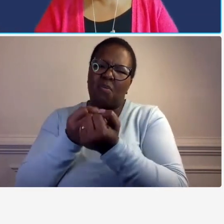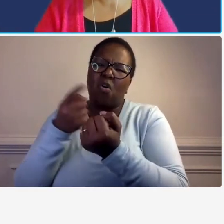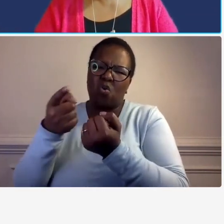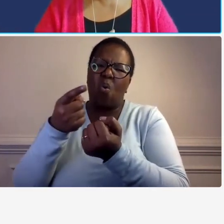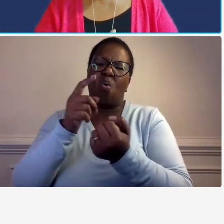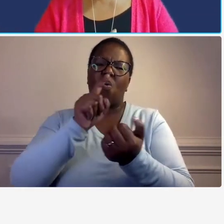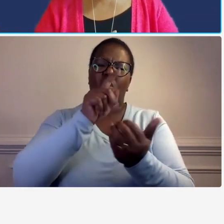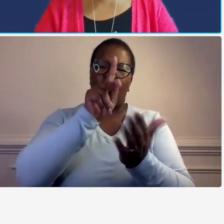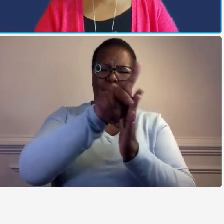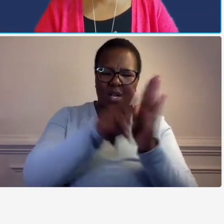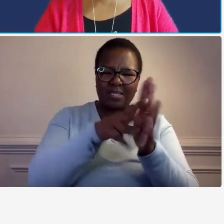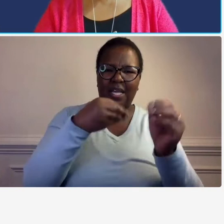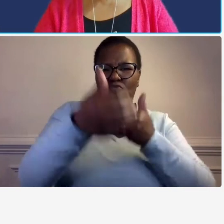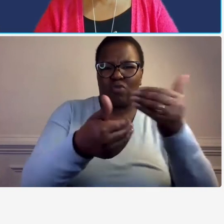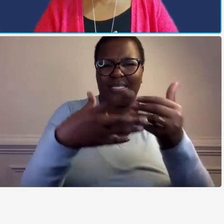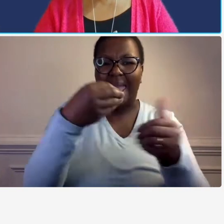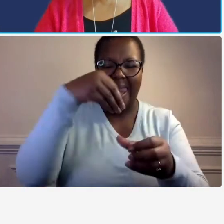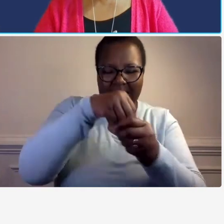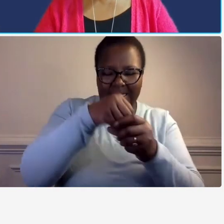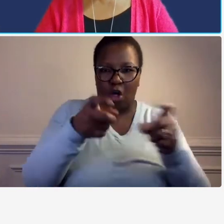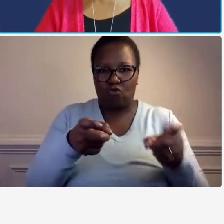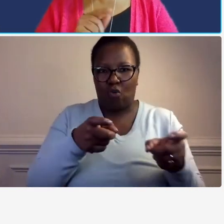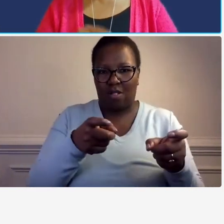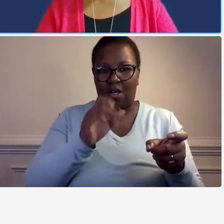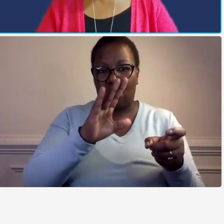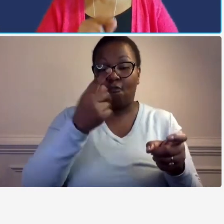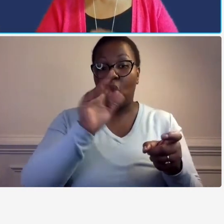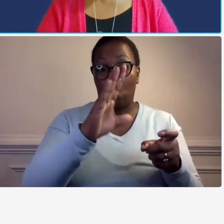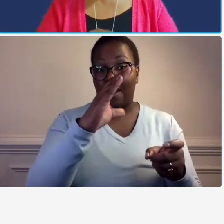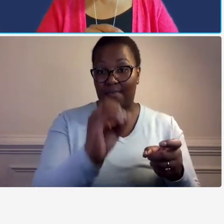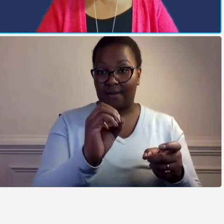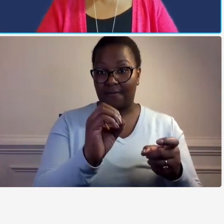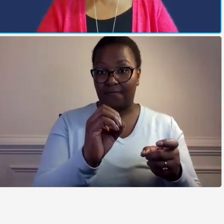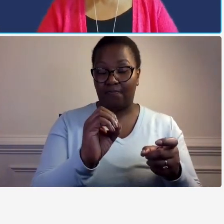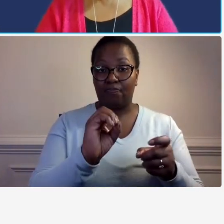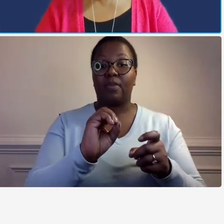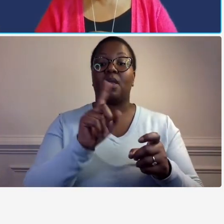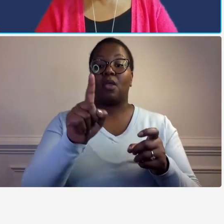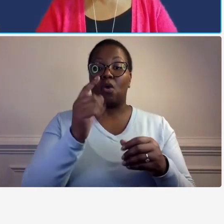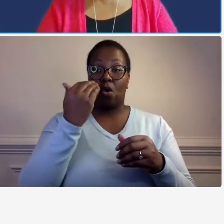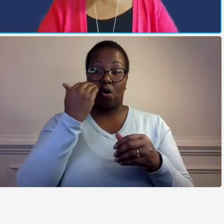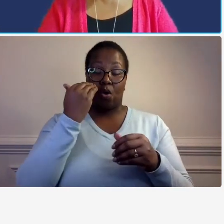controls and if you notice when you submit your internal control questionnaire to the dots